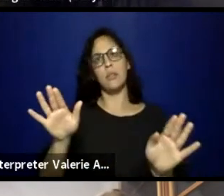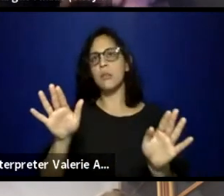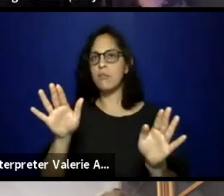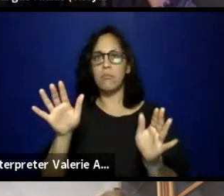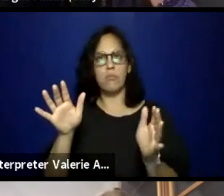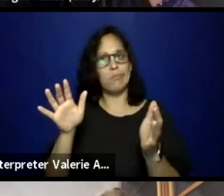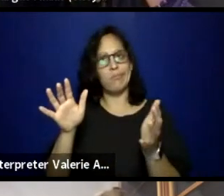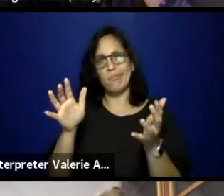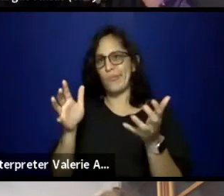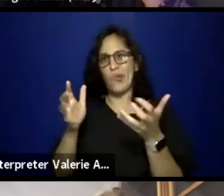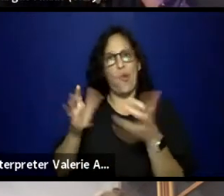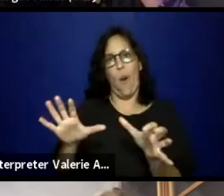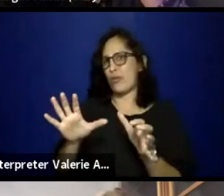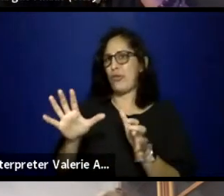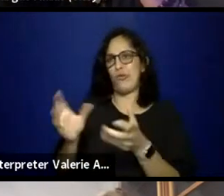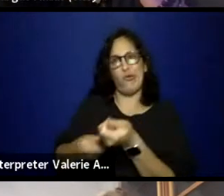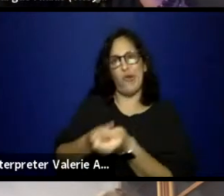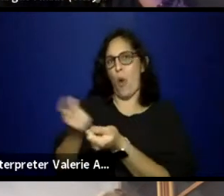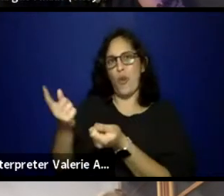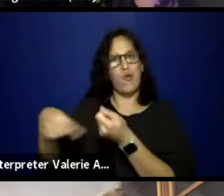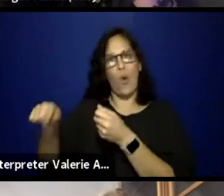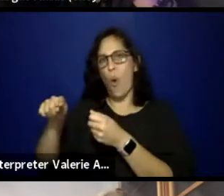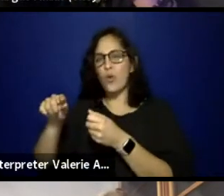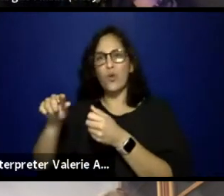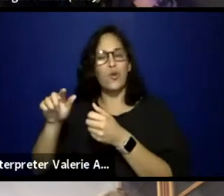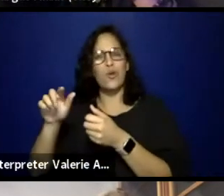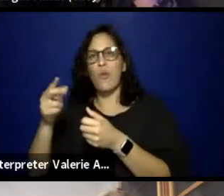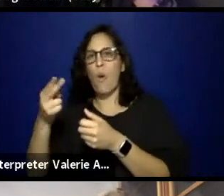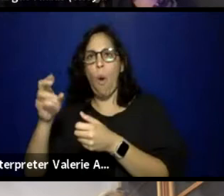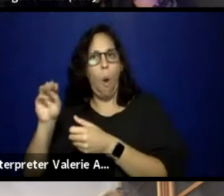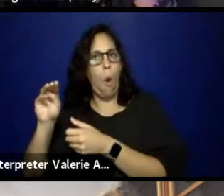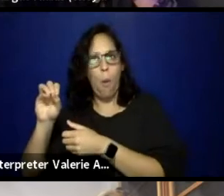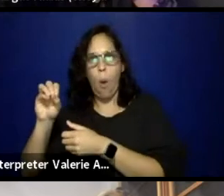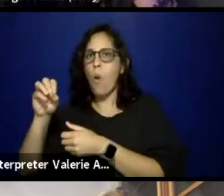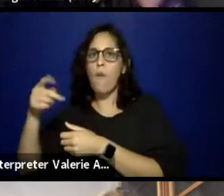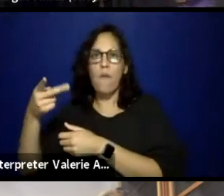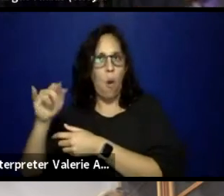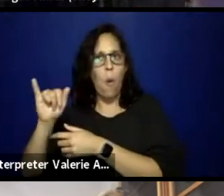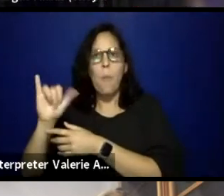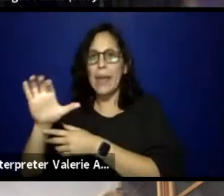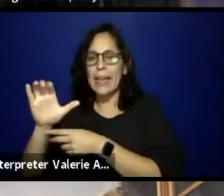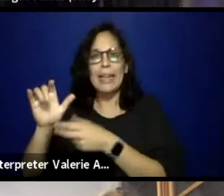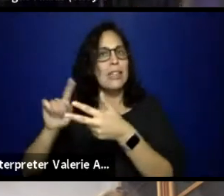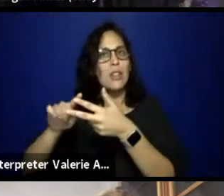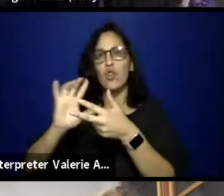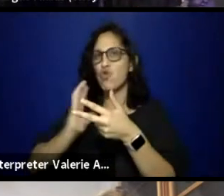and placating those patrons is playing into white supremacy, to transphobia, to all of those things.